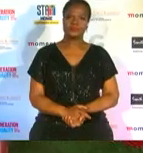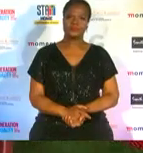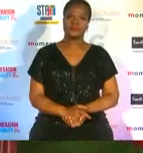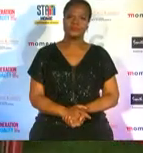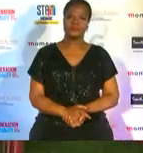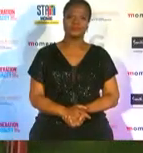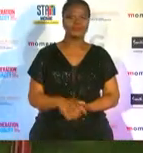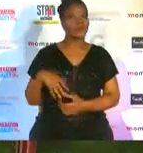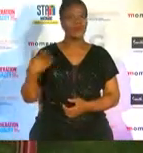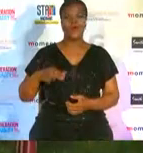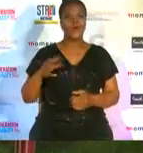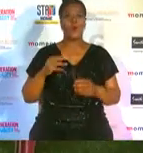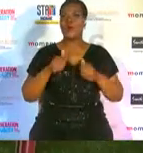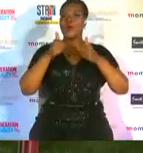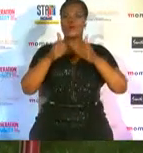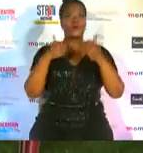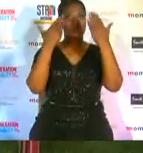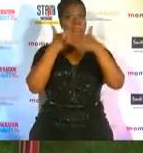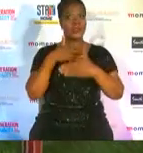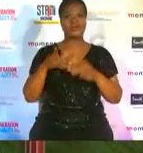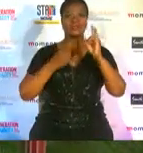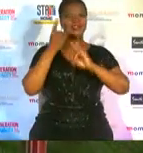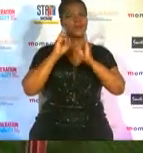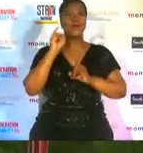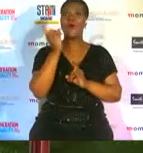great night of celebration all these women definitely deserve the